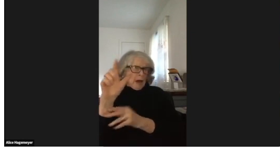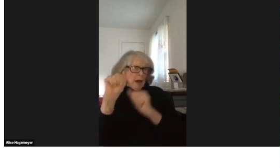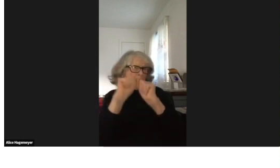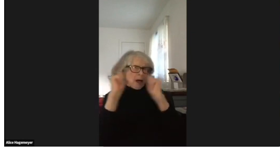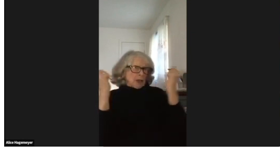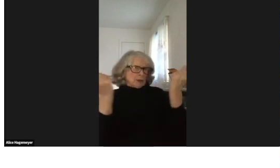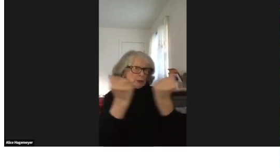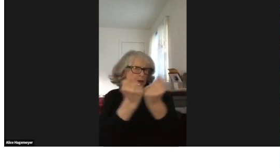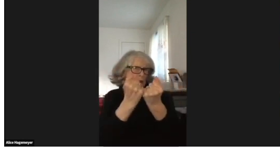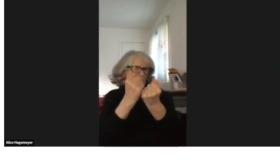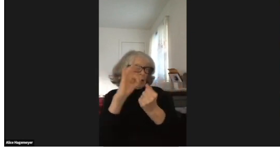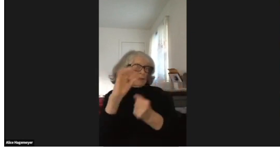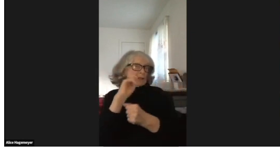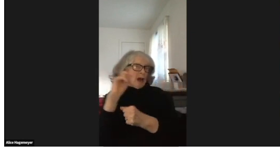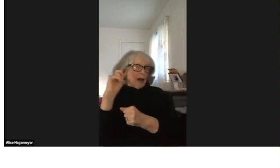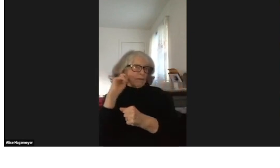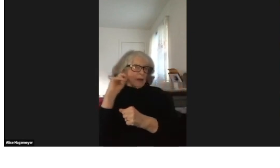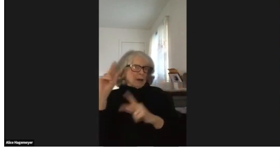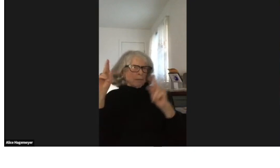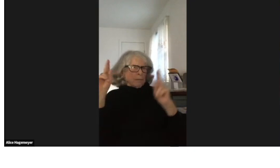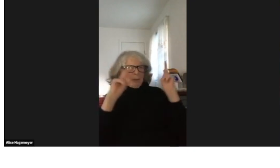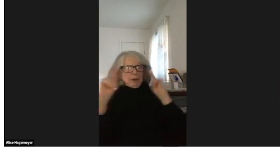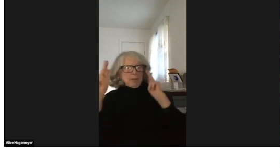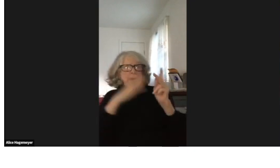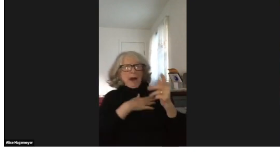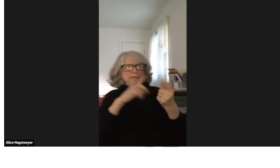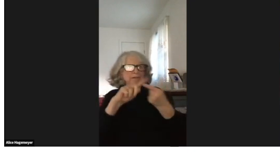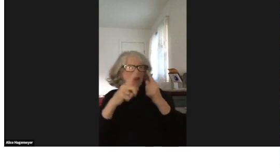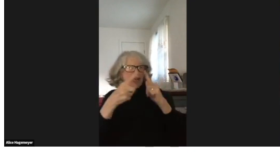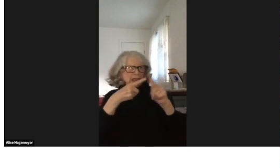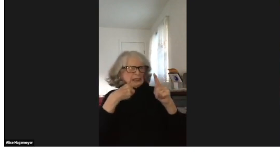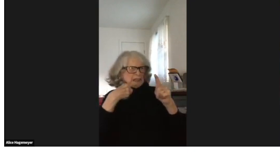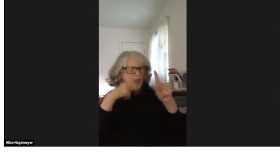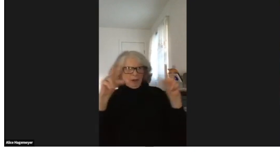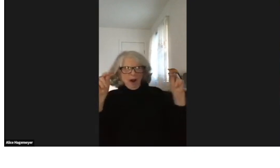I worked with the Alexander Graham Bell Association for the Deaf.